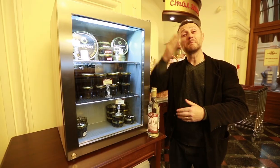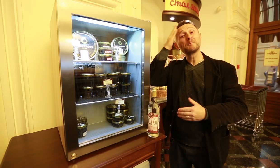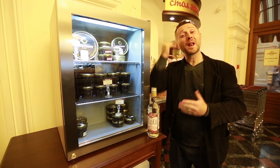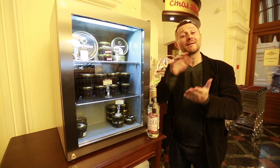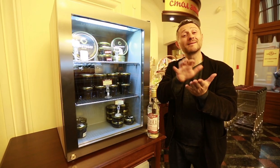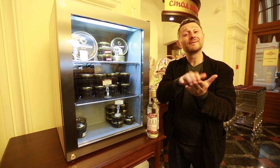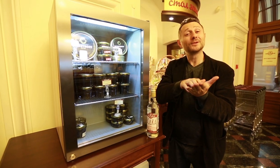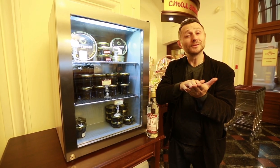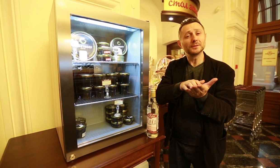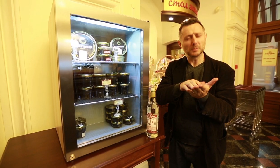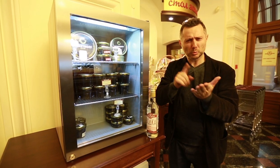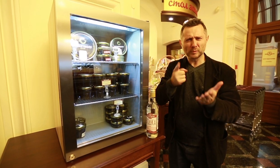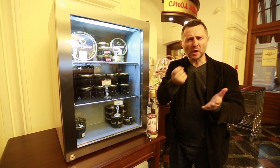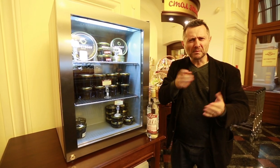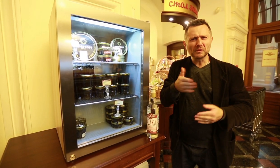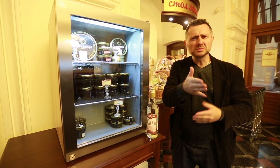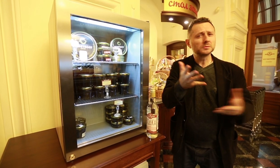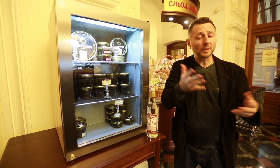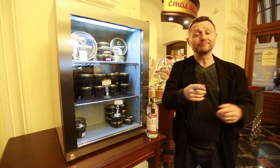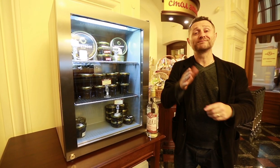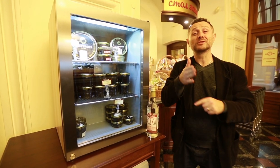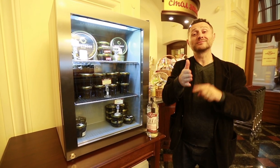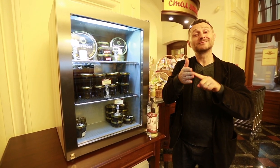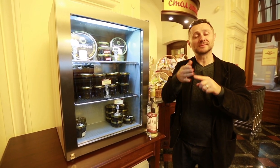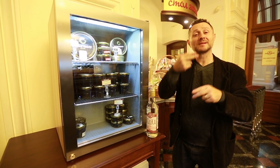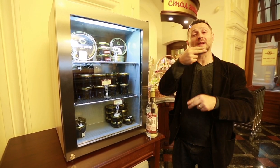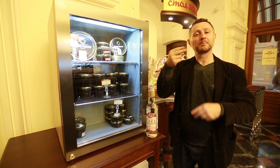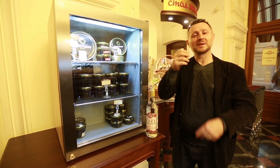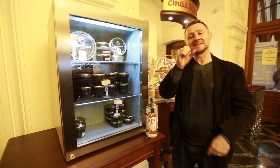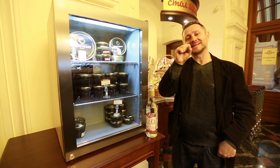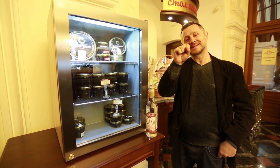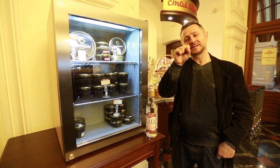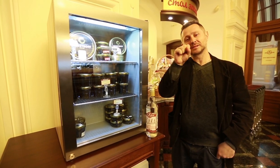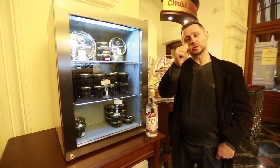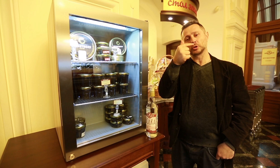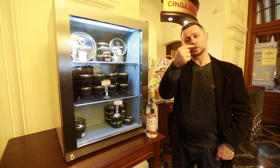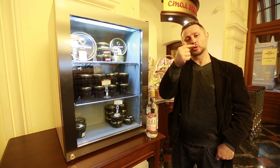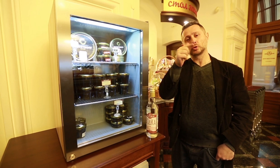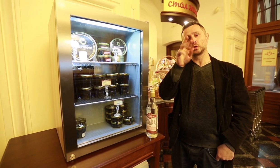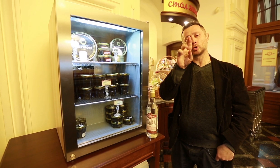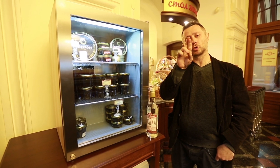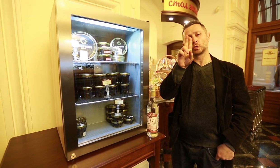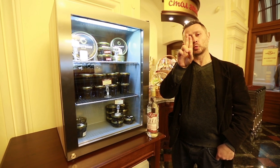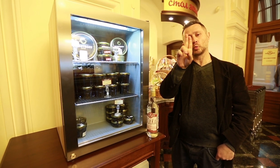Traditional black caviar comes from eggs released by the sturgeon fish. Sturgeon is a very rare